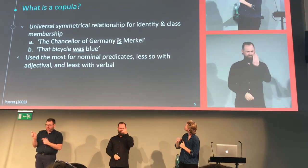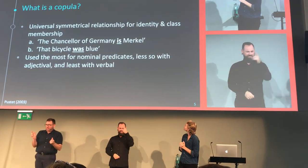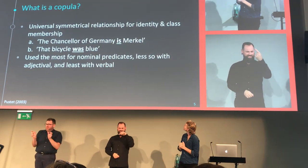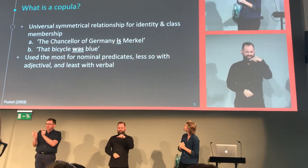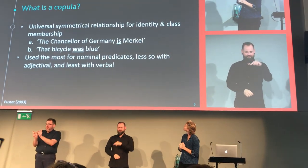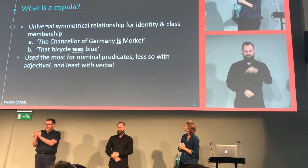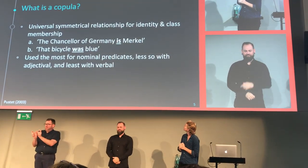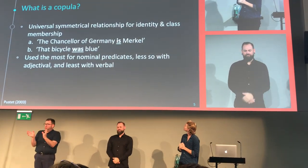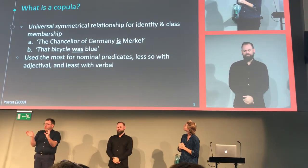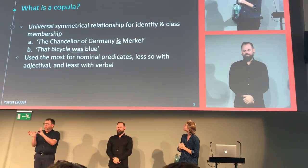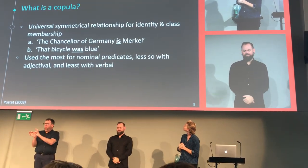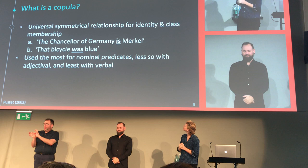Let's look at example B.